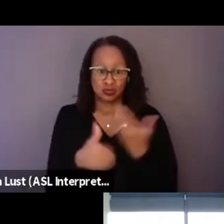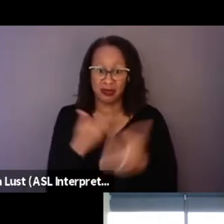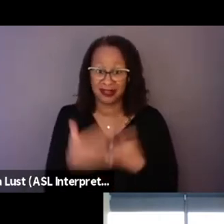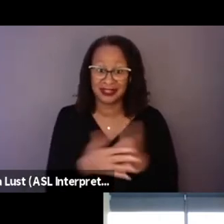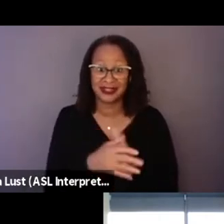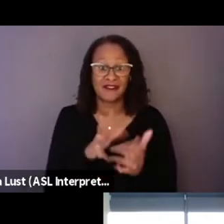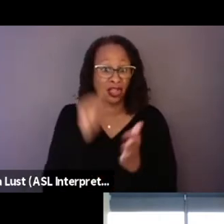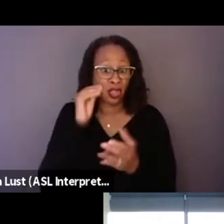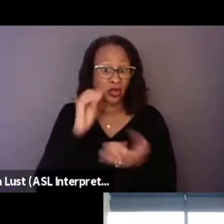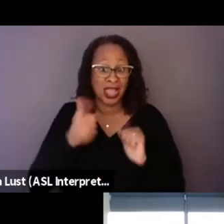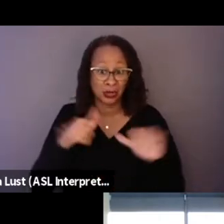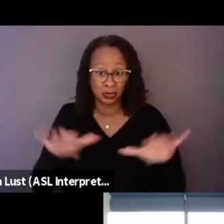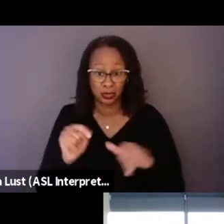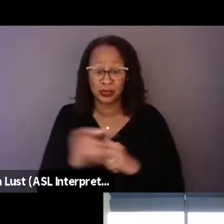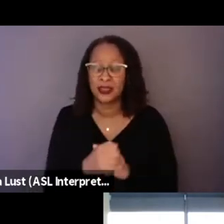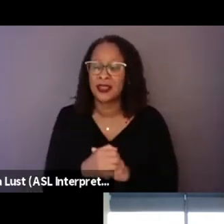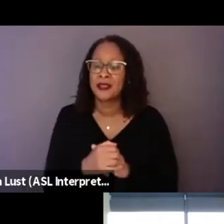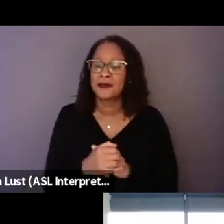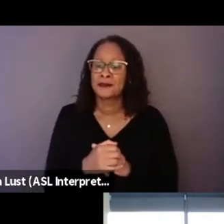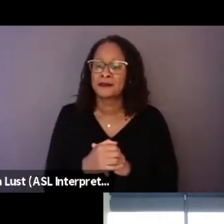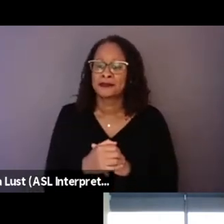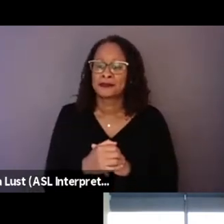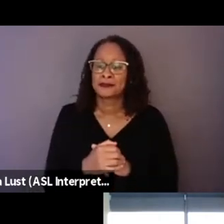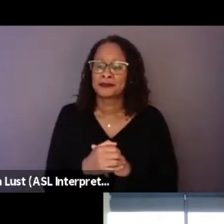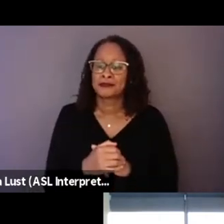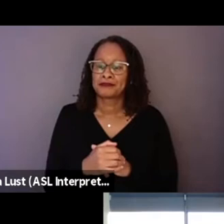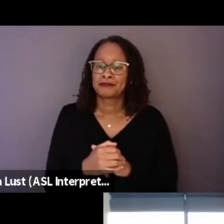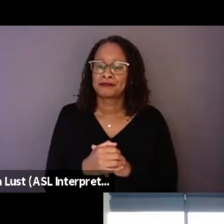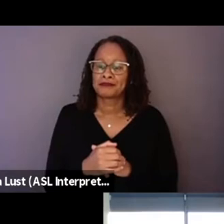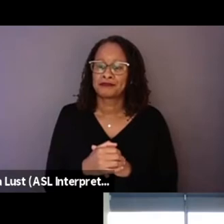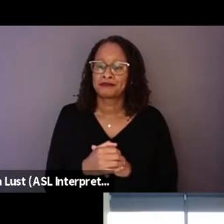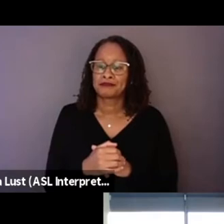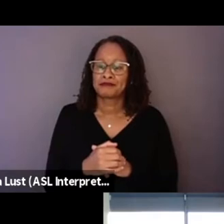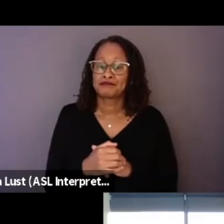And, you know, yeah.